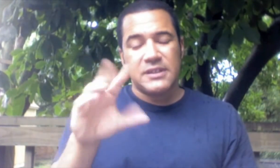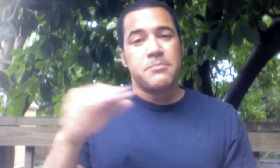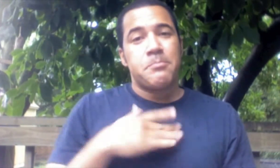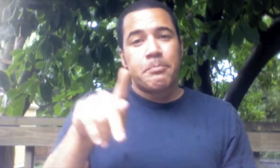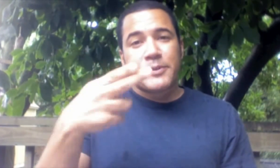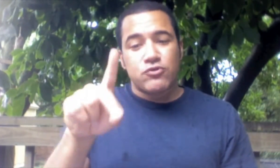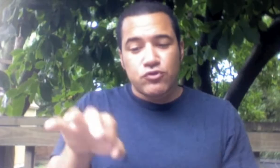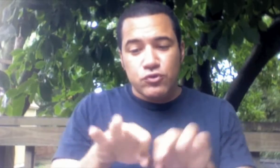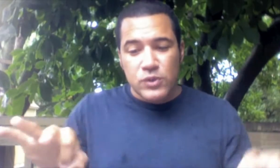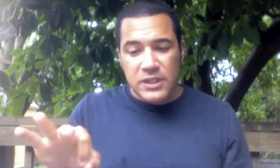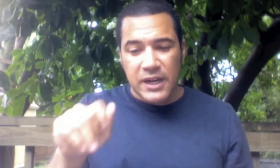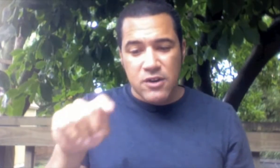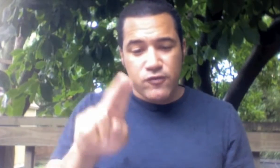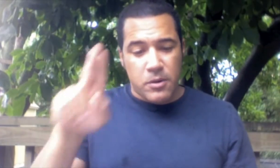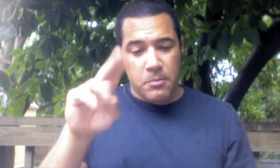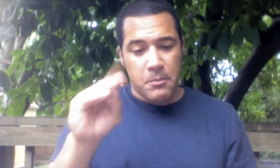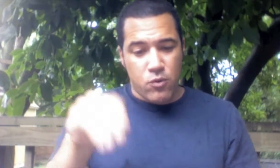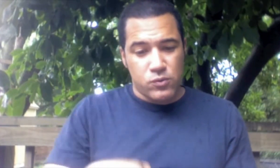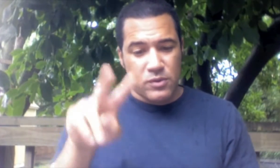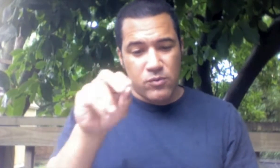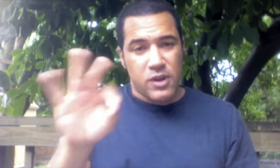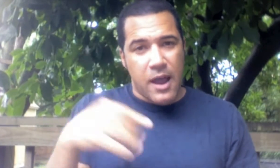and my Ph.D. degree at University of Maryland in 2009.